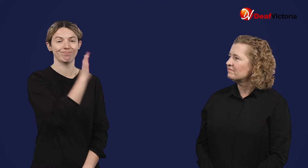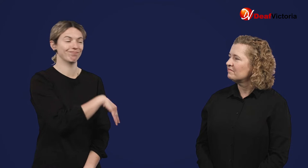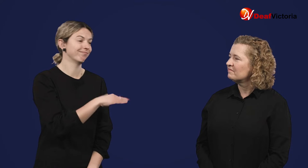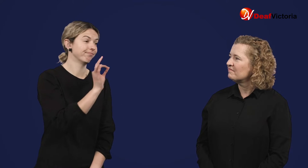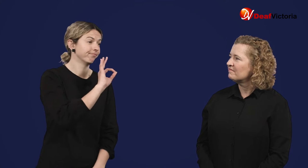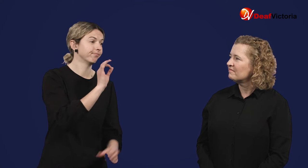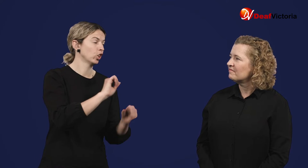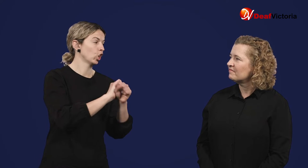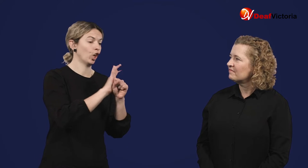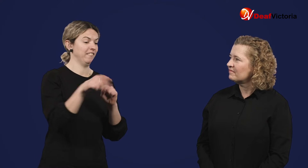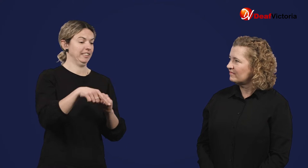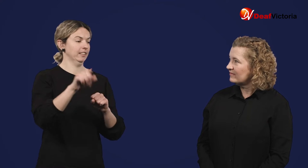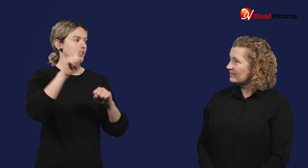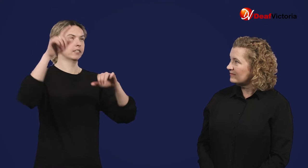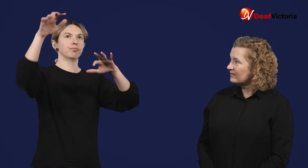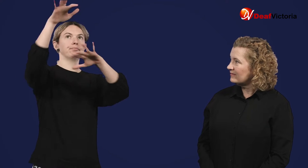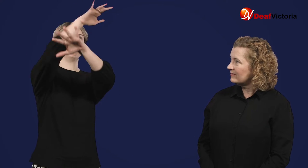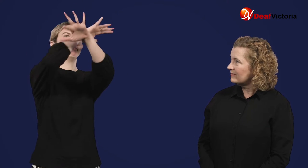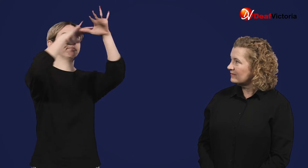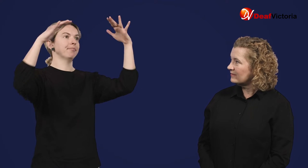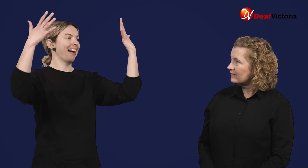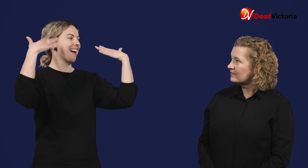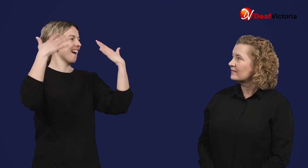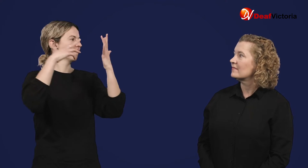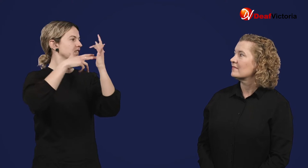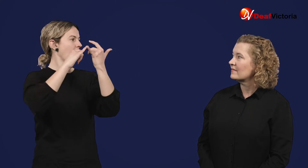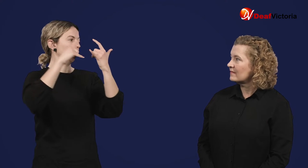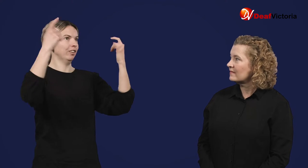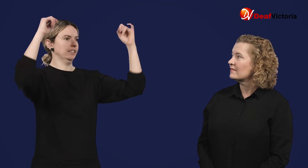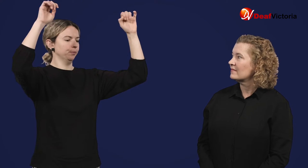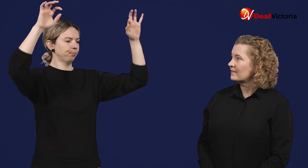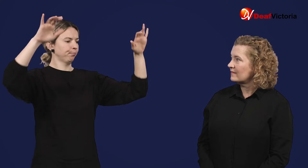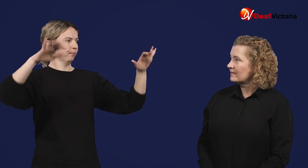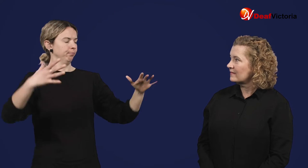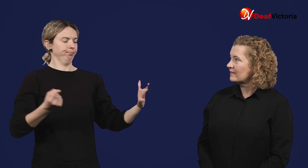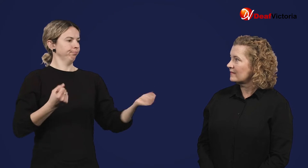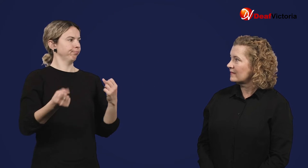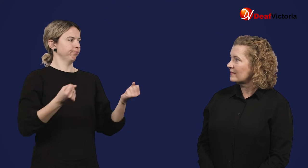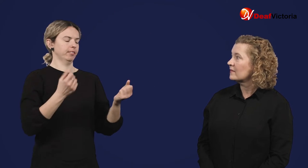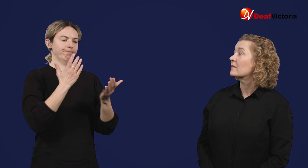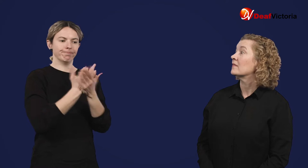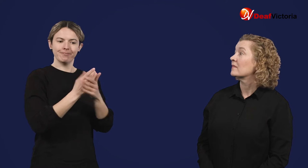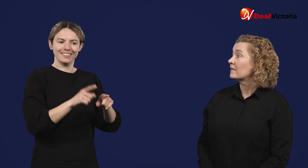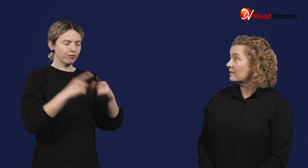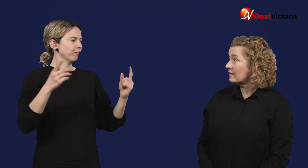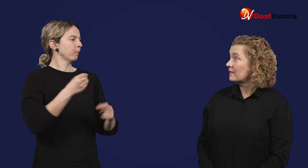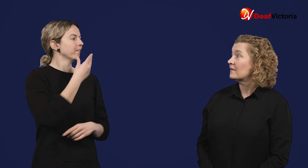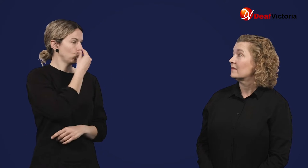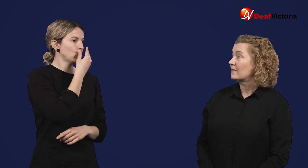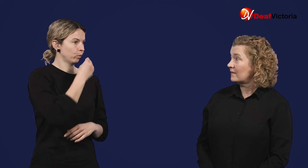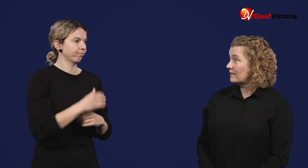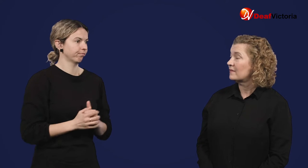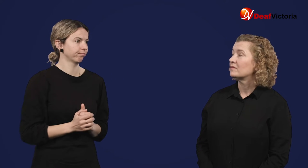No! COVID-19 is an airborne virus and is different to the flu.